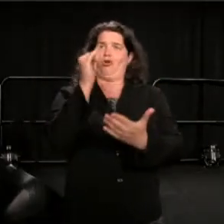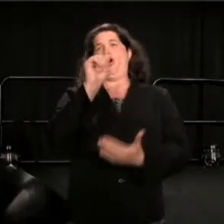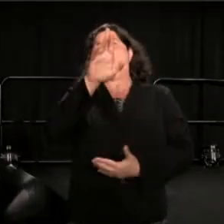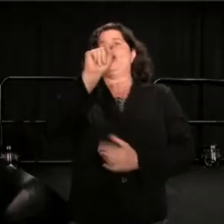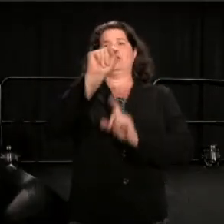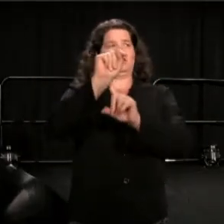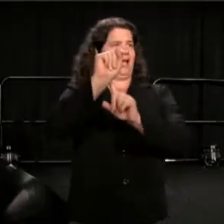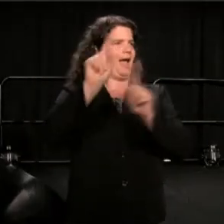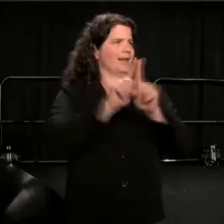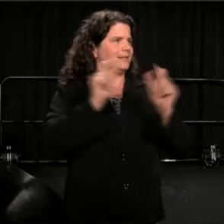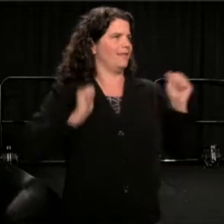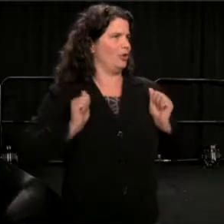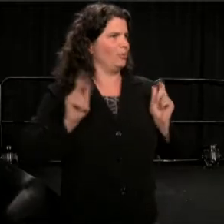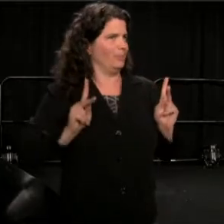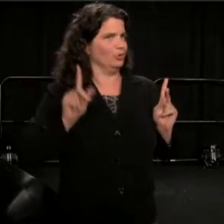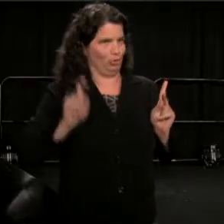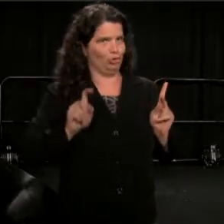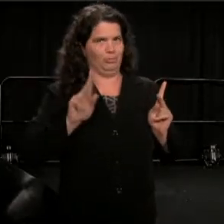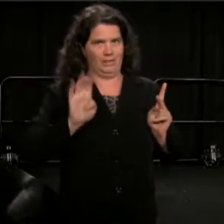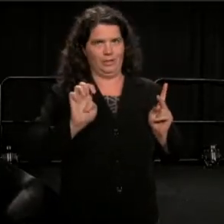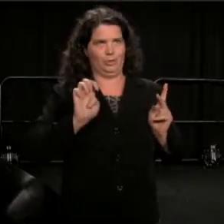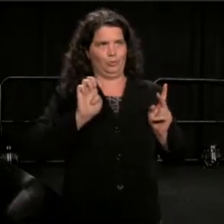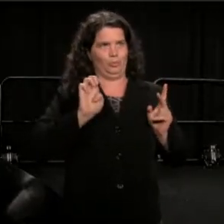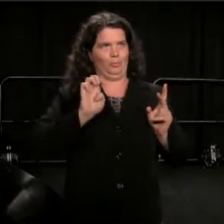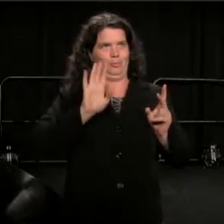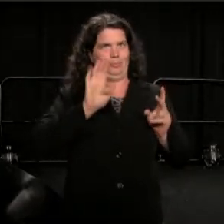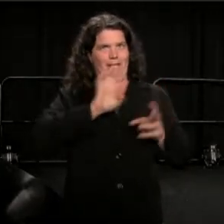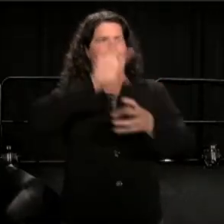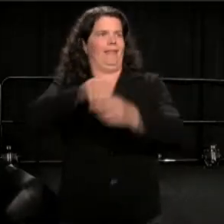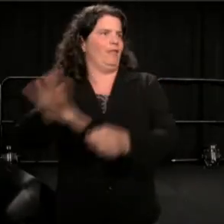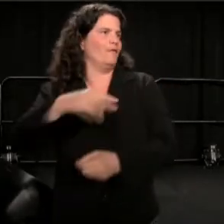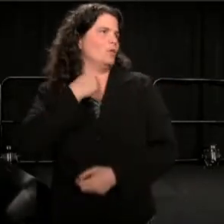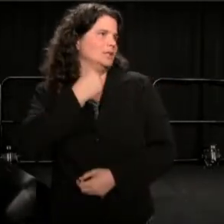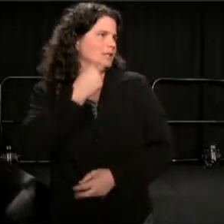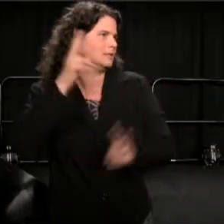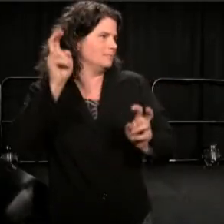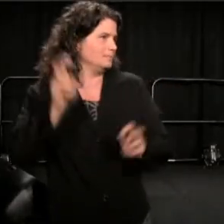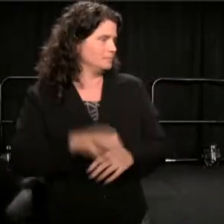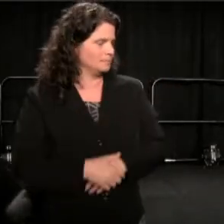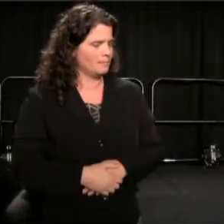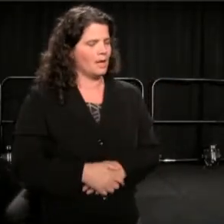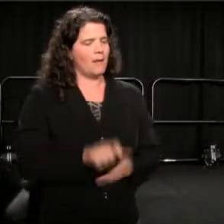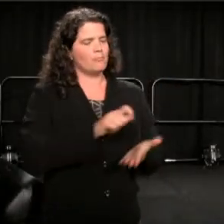So, I'm writing a new play, called "Notes from the Field, Doing Time and Education".